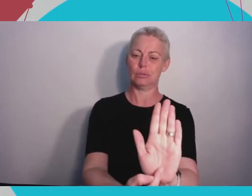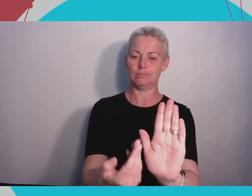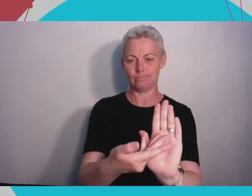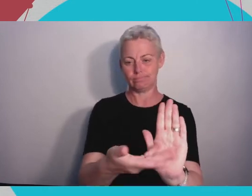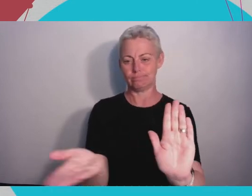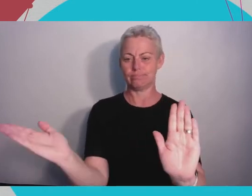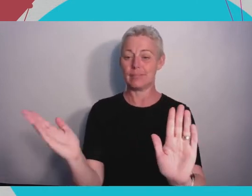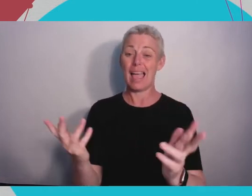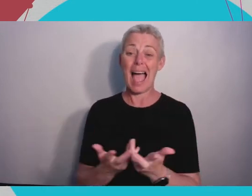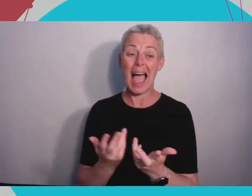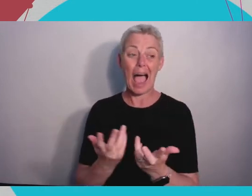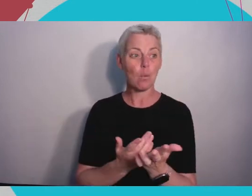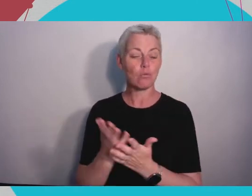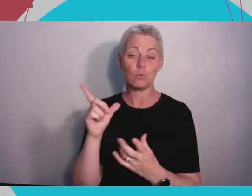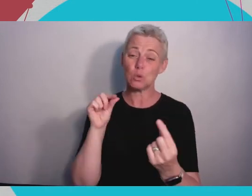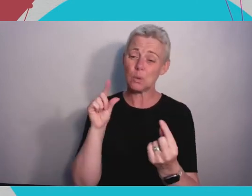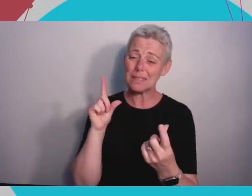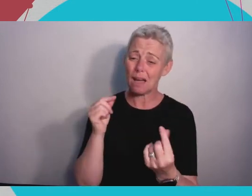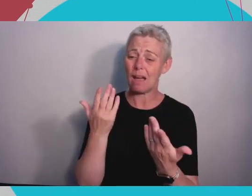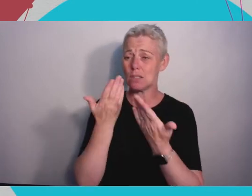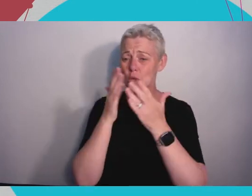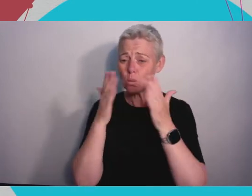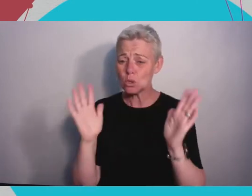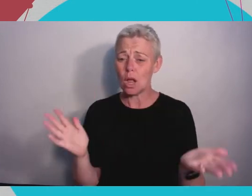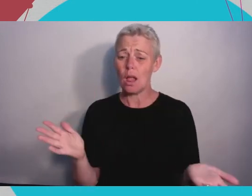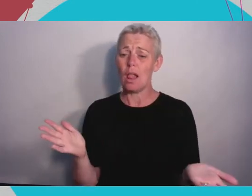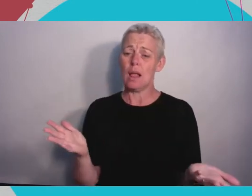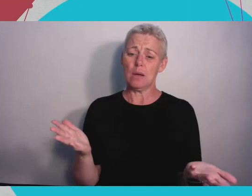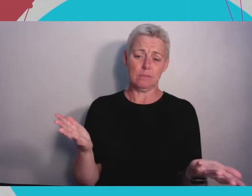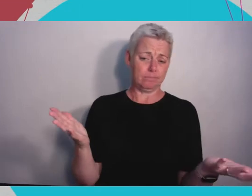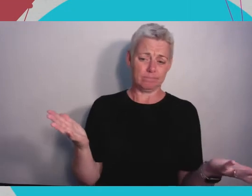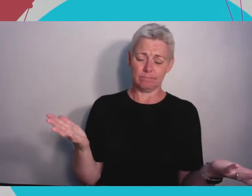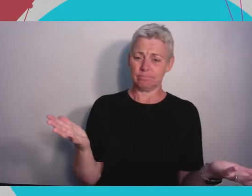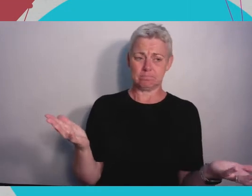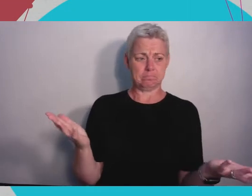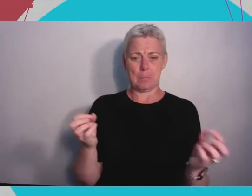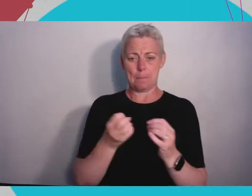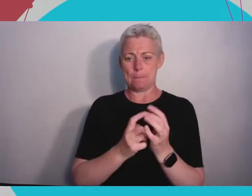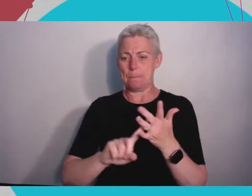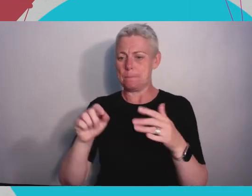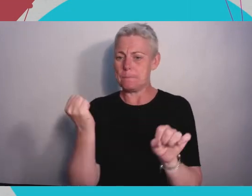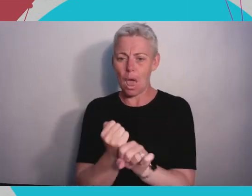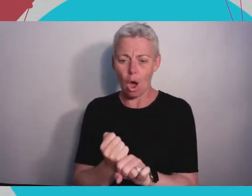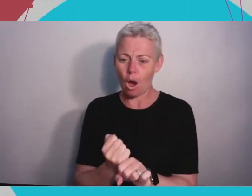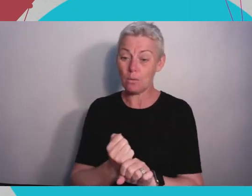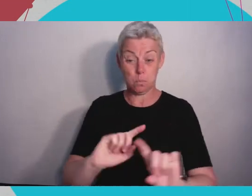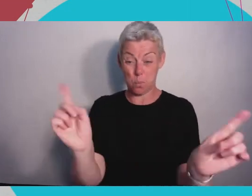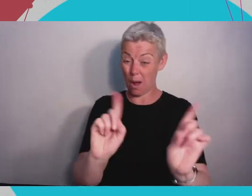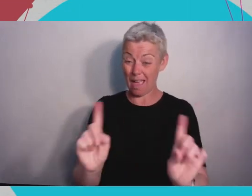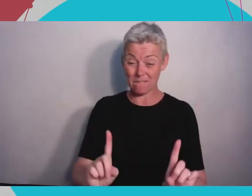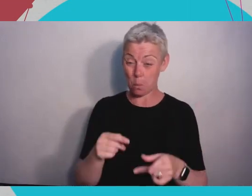whether that's a blog post whether that's sort of some other way of publishing is just